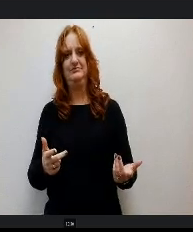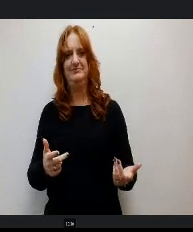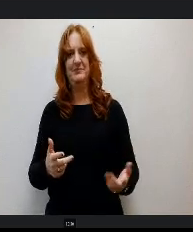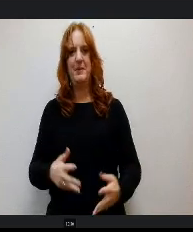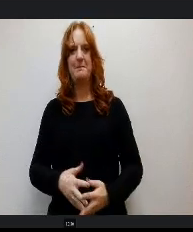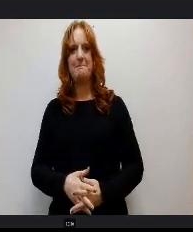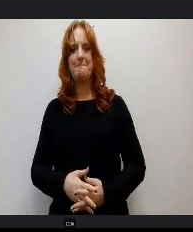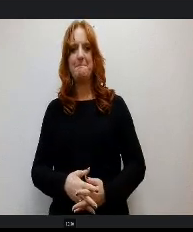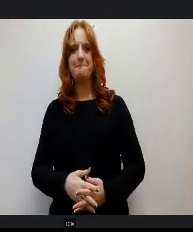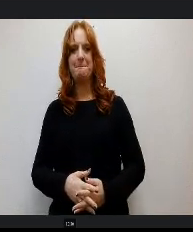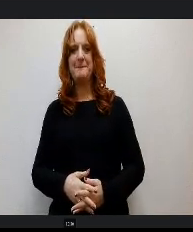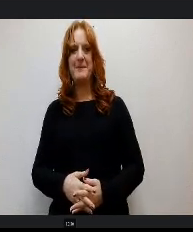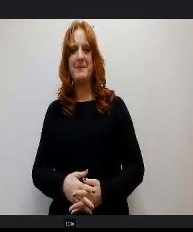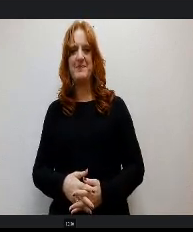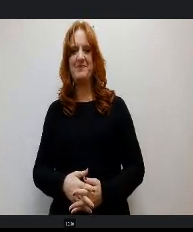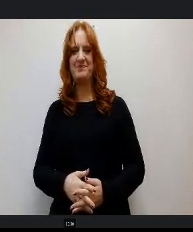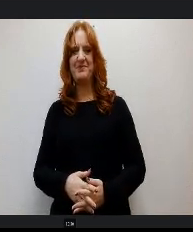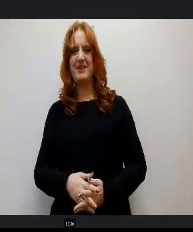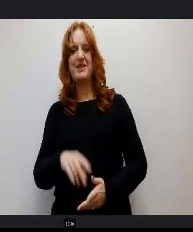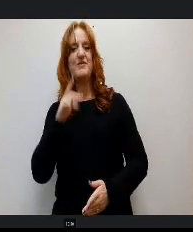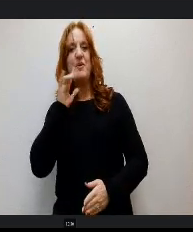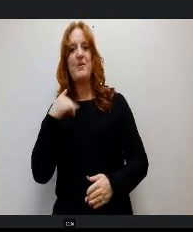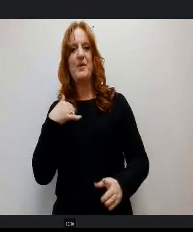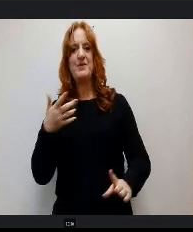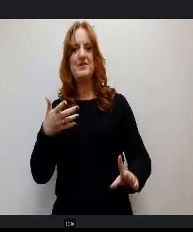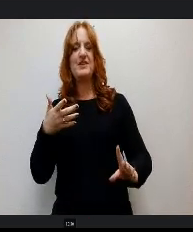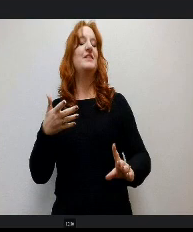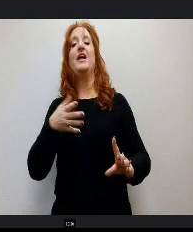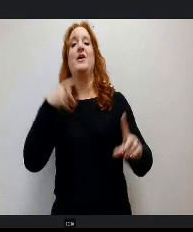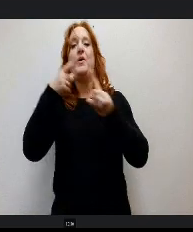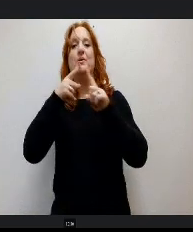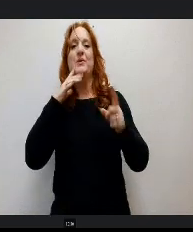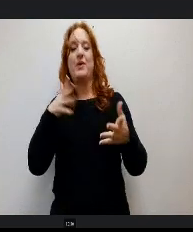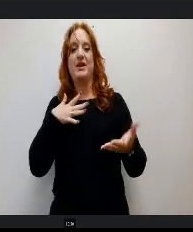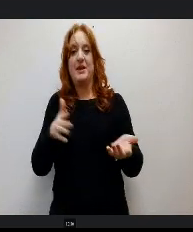his only goal was to do the minimum necessary to pass his classes